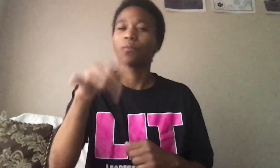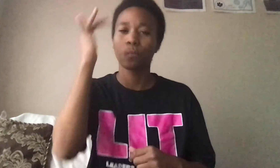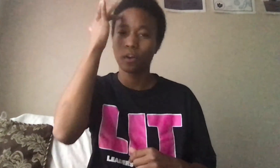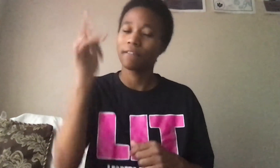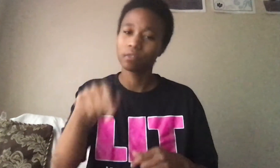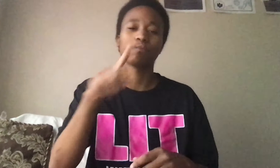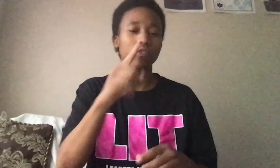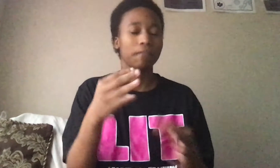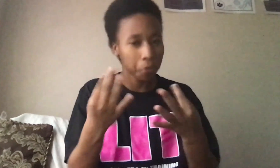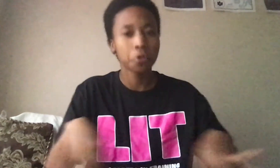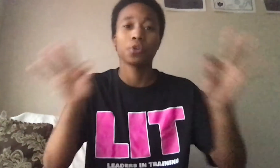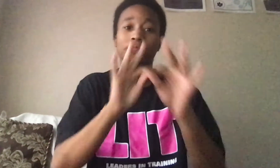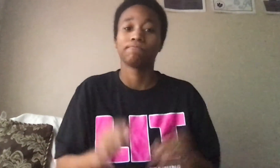that's why this is very important.